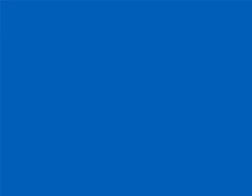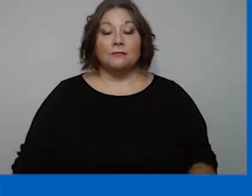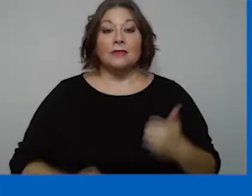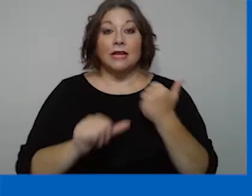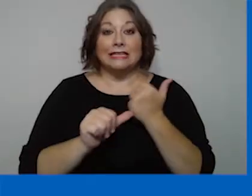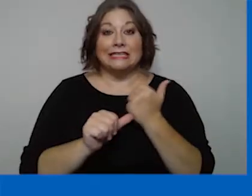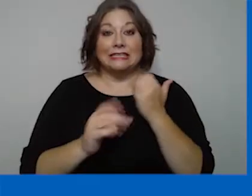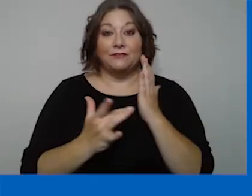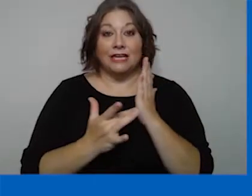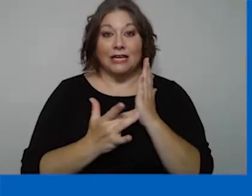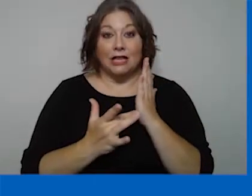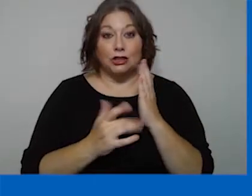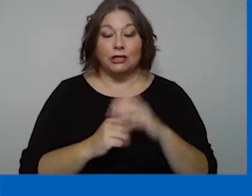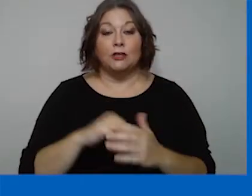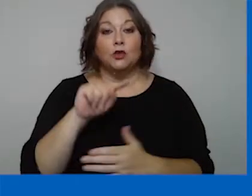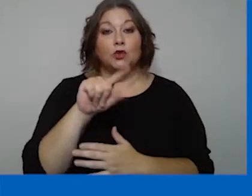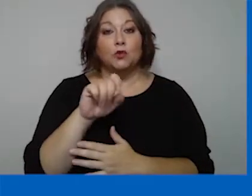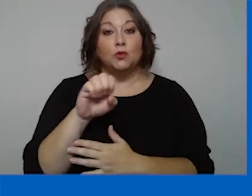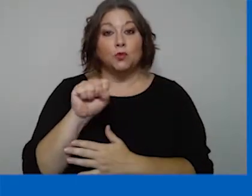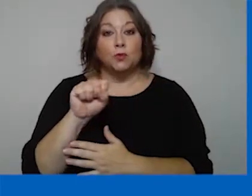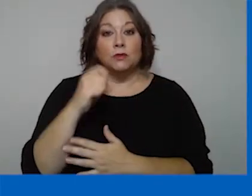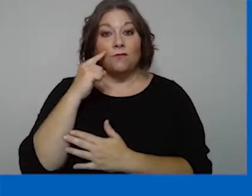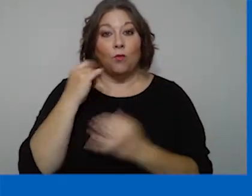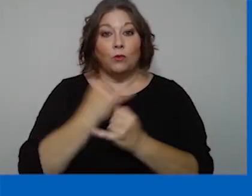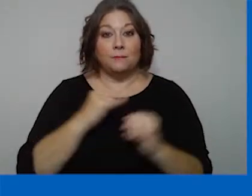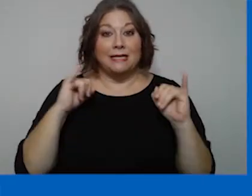Assistive Technology: Tools for Independence,